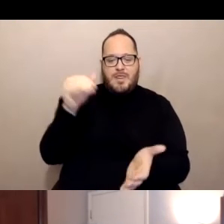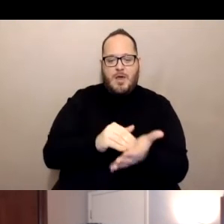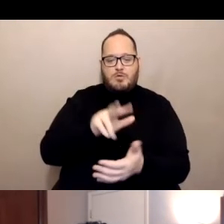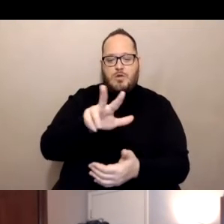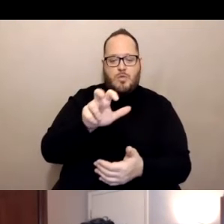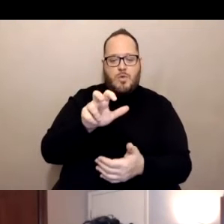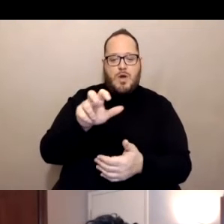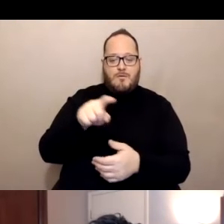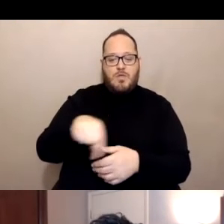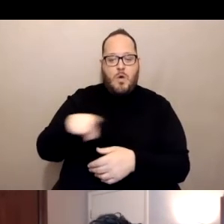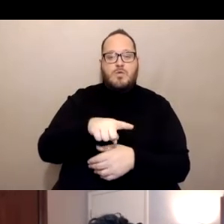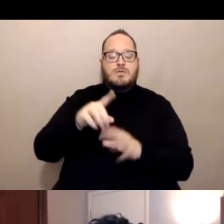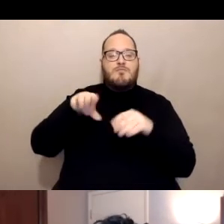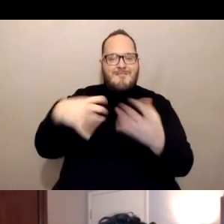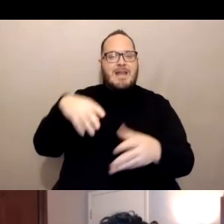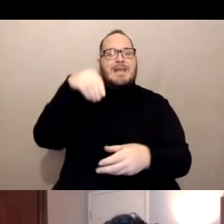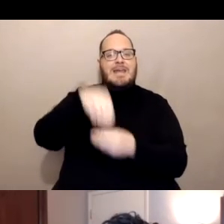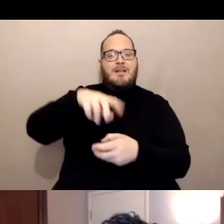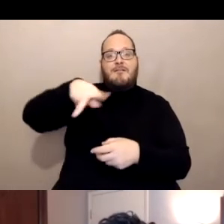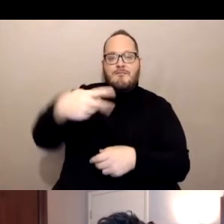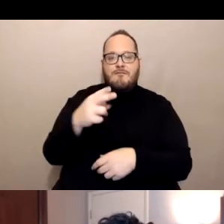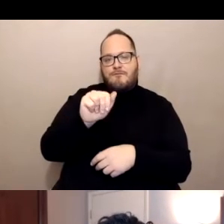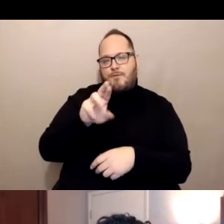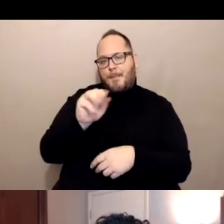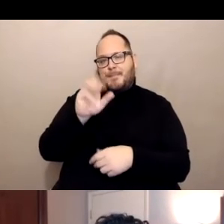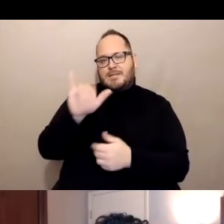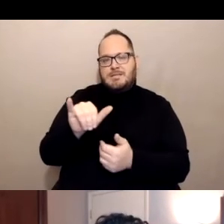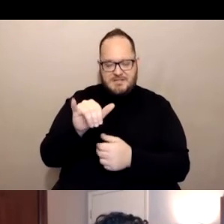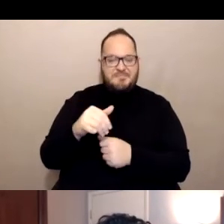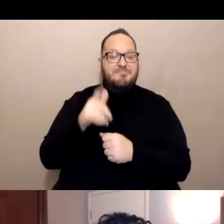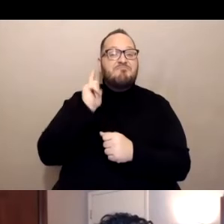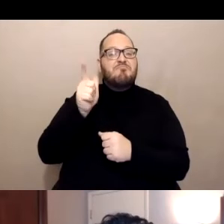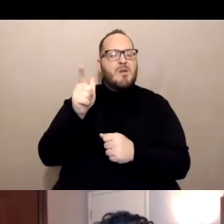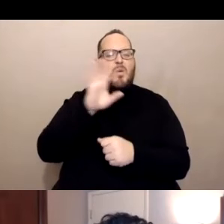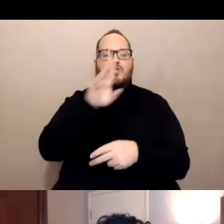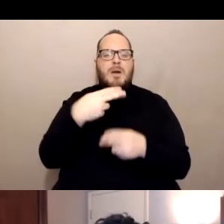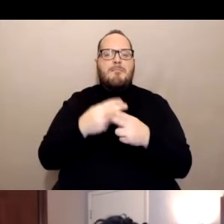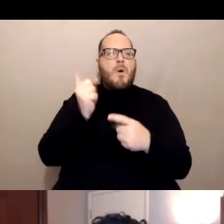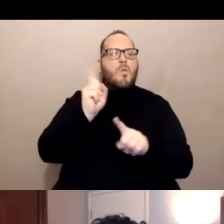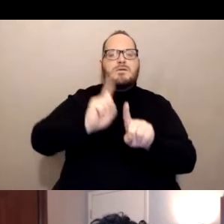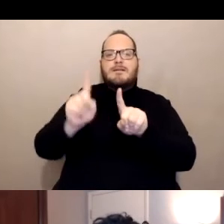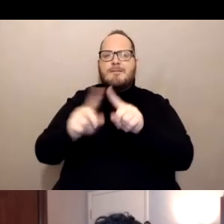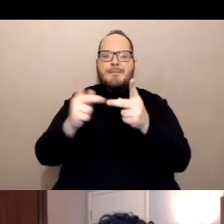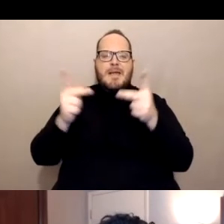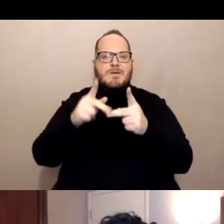as pharmacy doses. And we'll talk a little bit later on about the different places that you can go to look